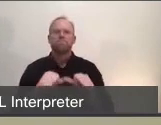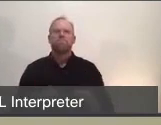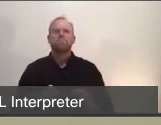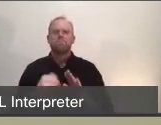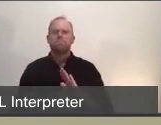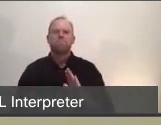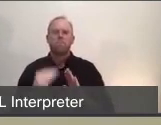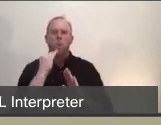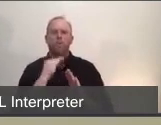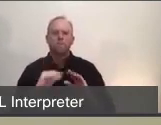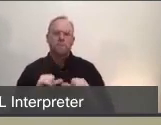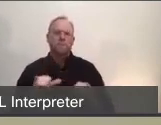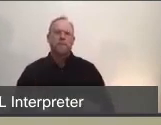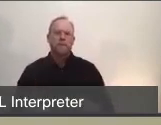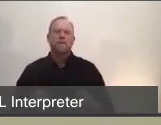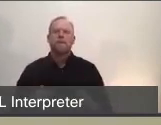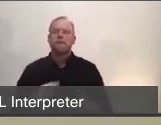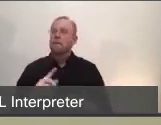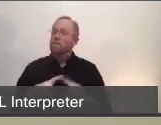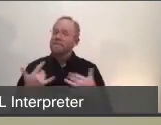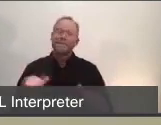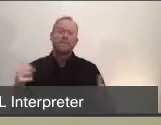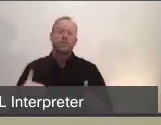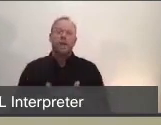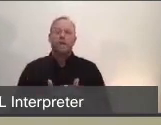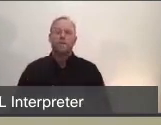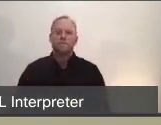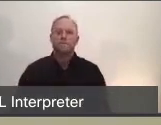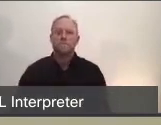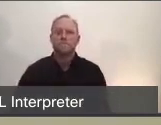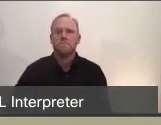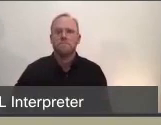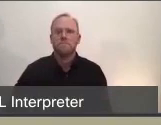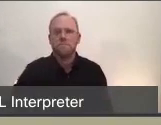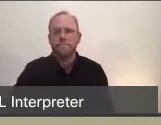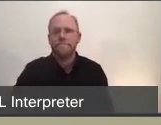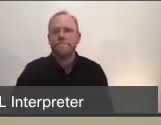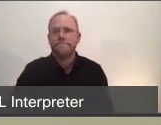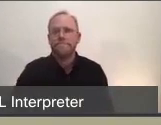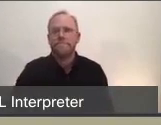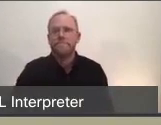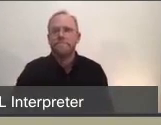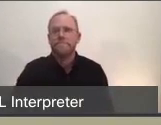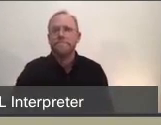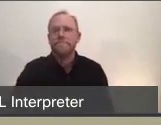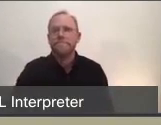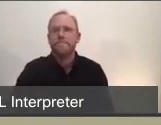The challenge right now is, in some ways, we've been successful. We're seeing a much slower increase in cases.